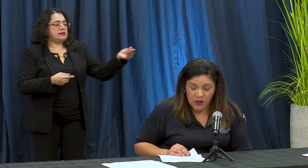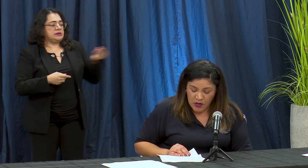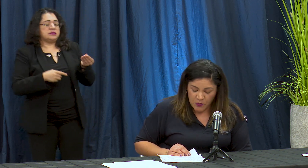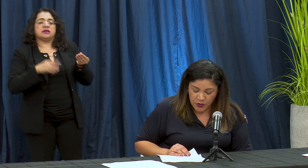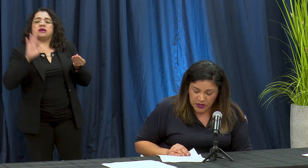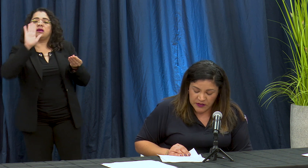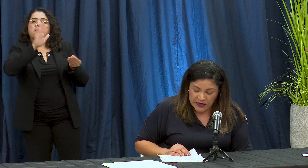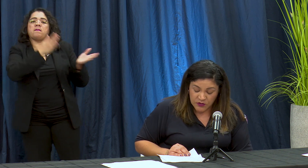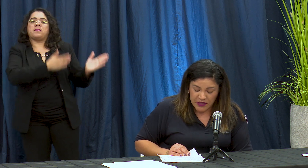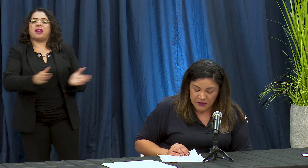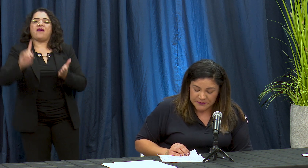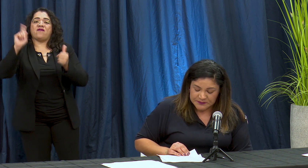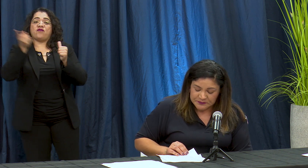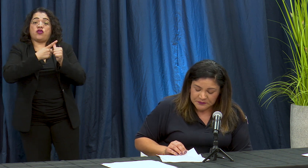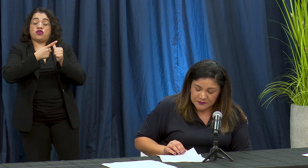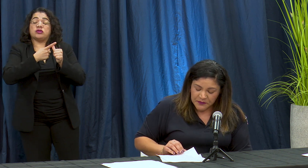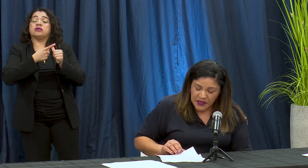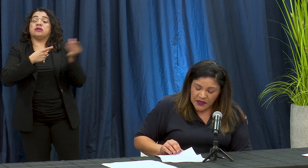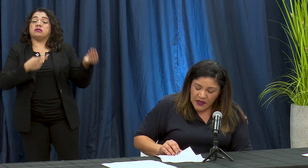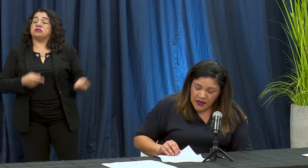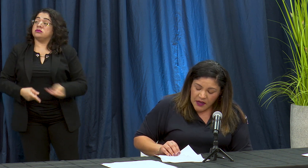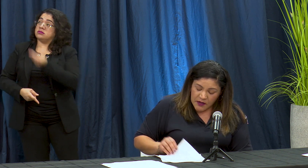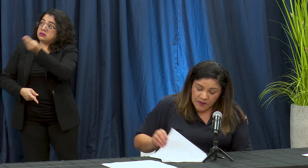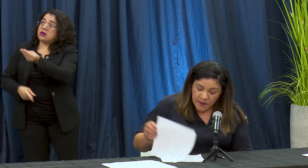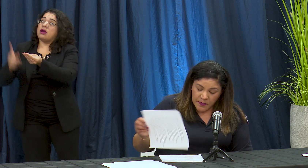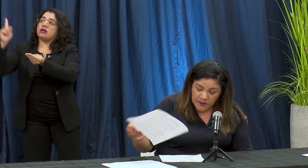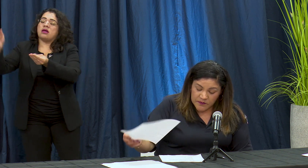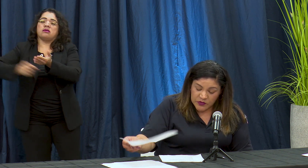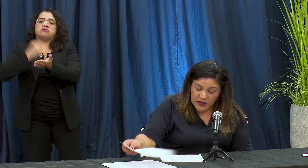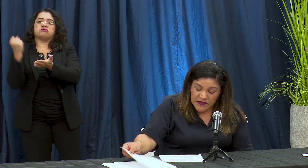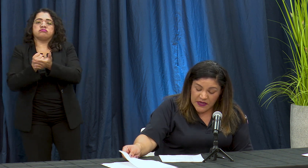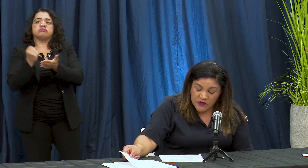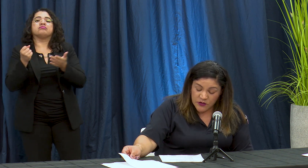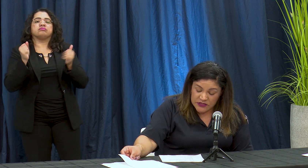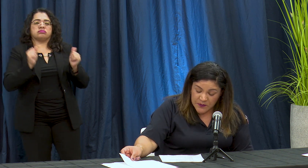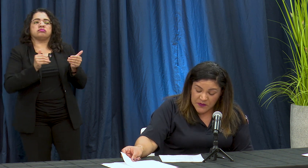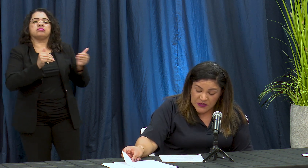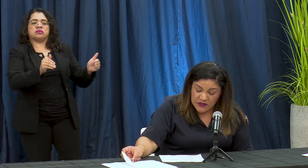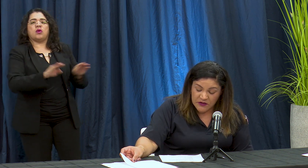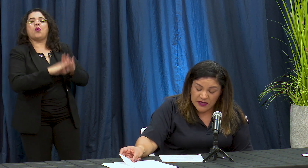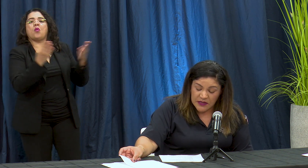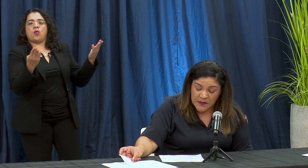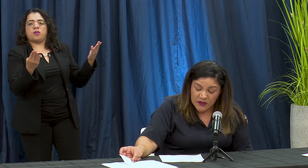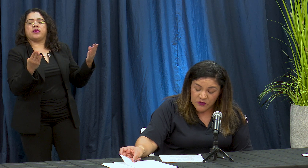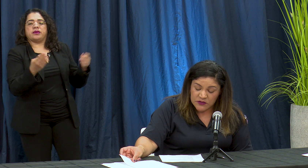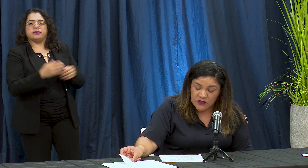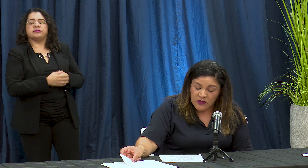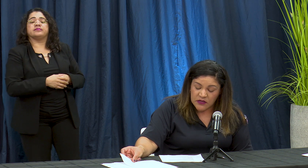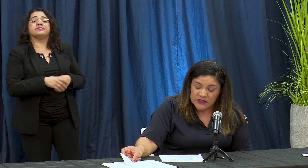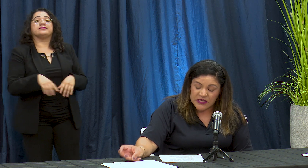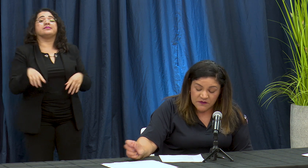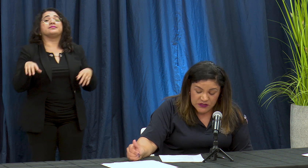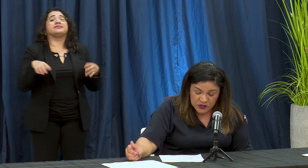poor del condado todavía no esta permitido la etapa dos servicios